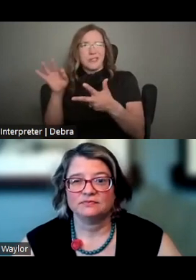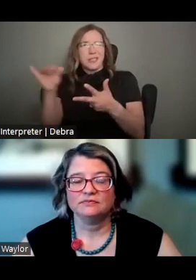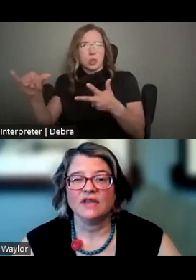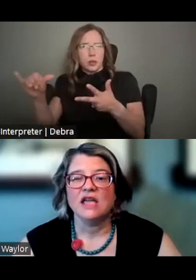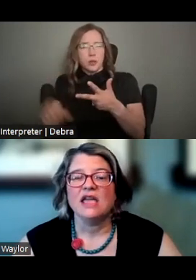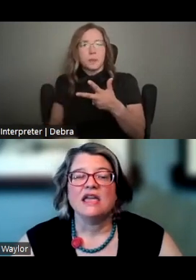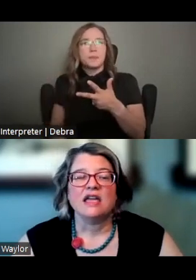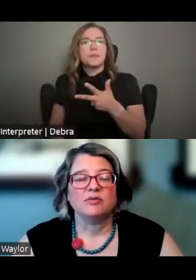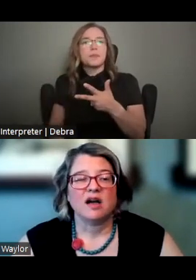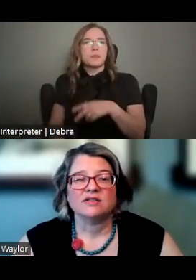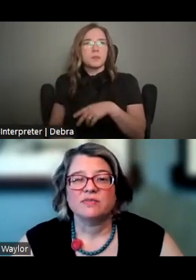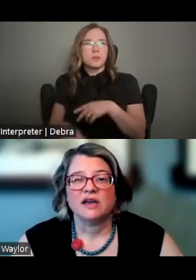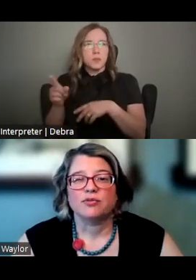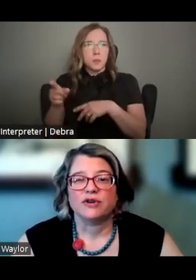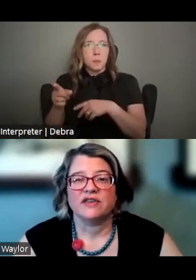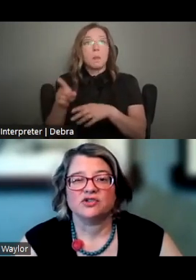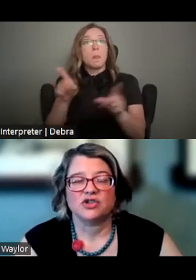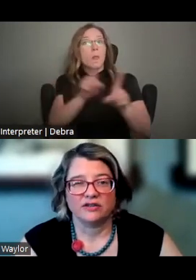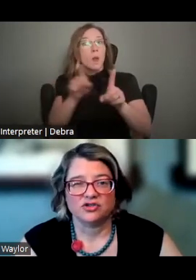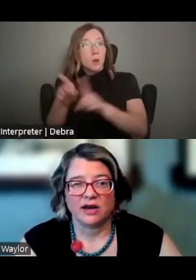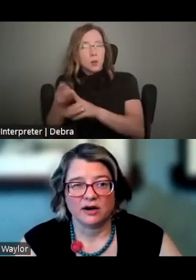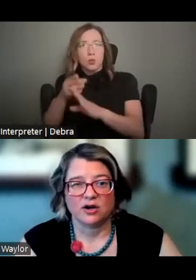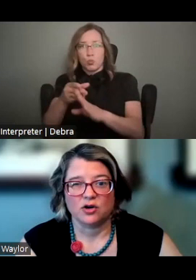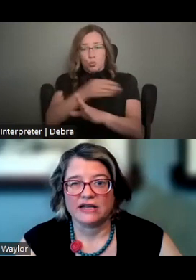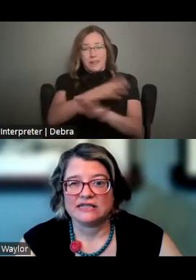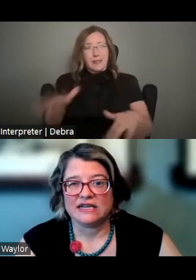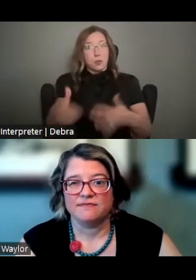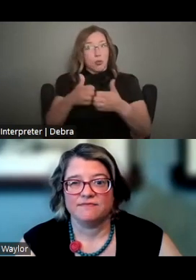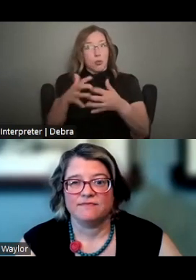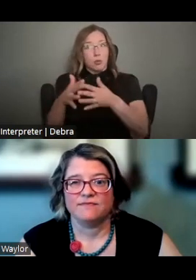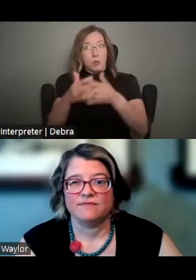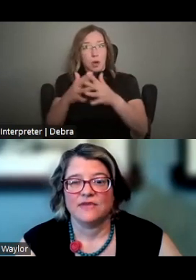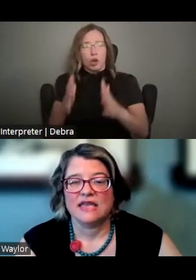AND YOU MAY ALSO BE A PREVIOUS CHALLENGE AMERICA GRANTEE.